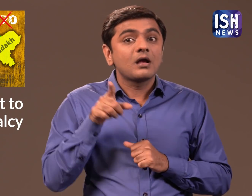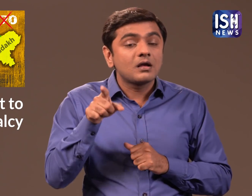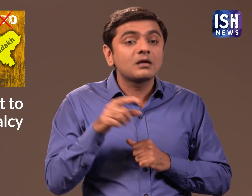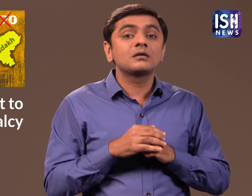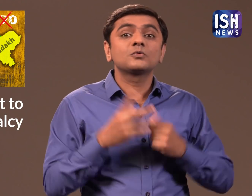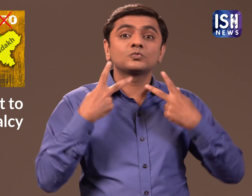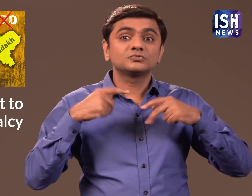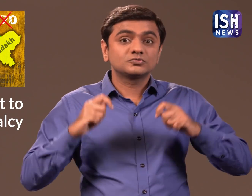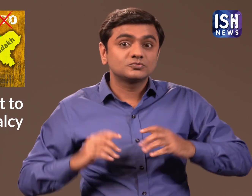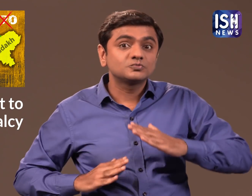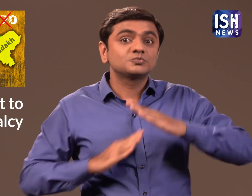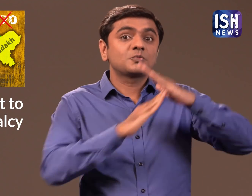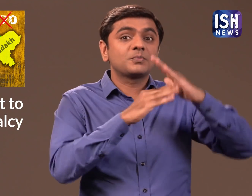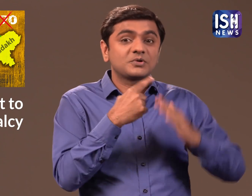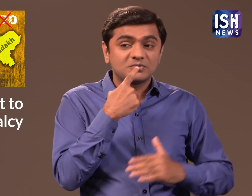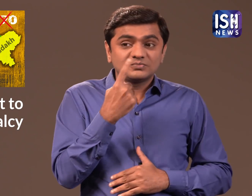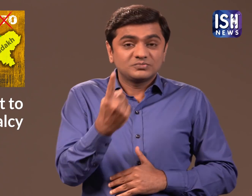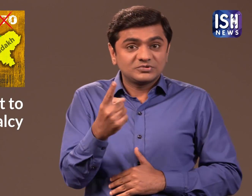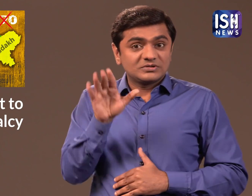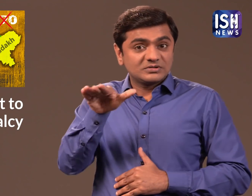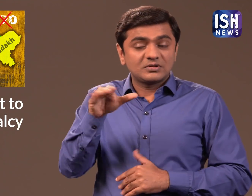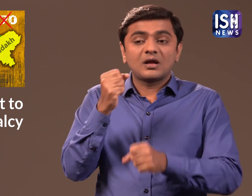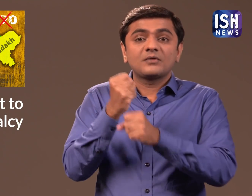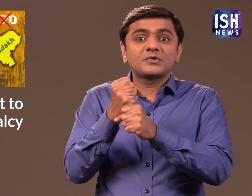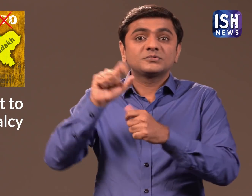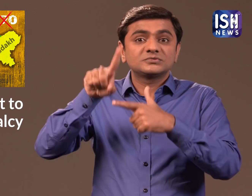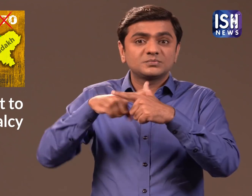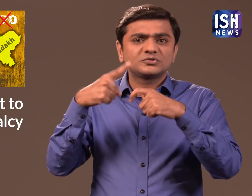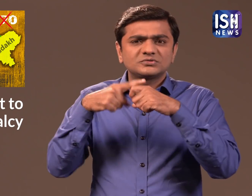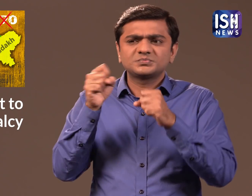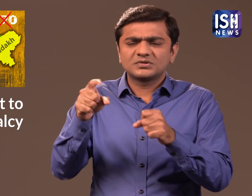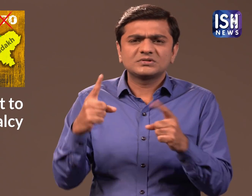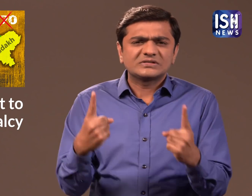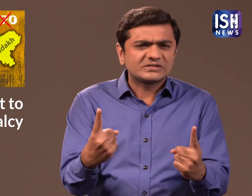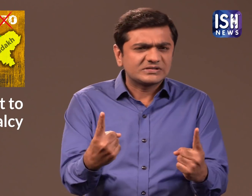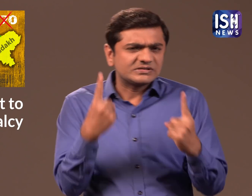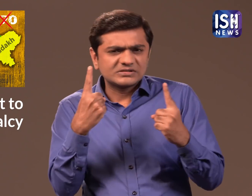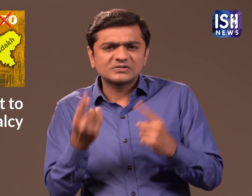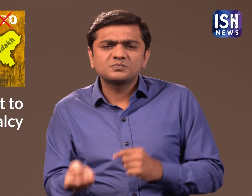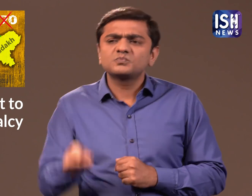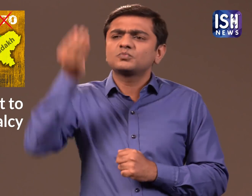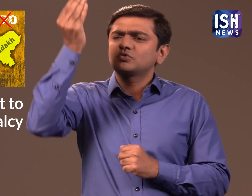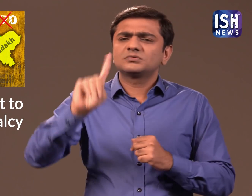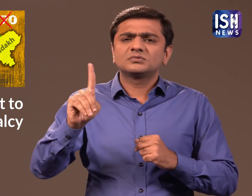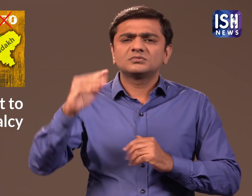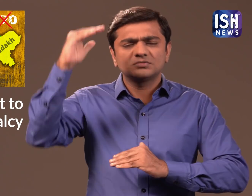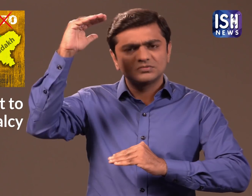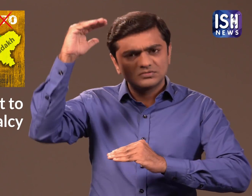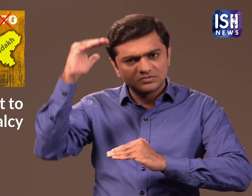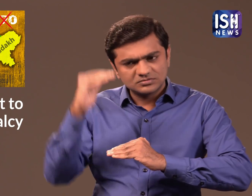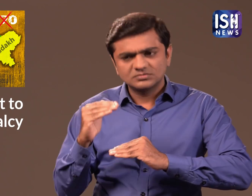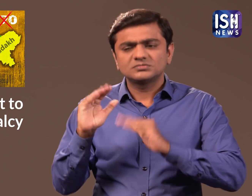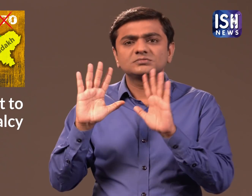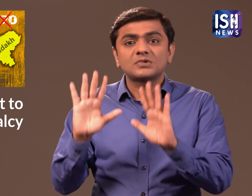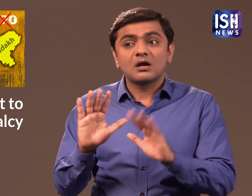The SC has asked the J&K government to relax the strict rules.